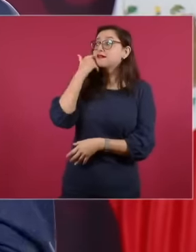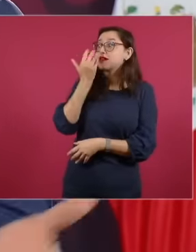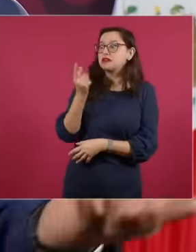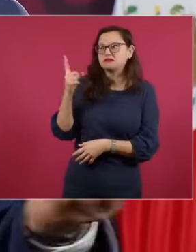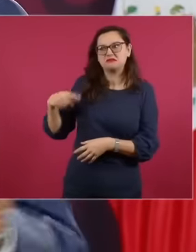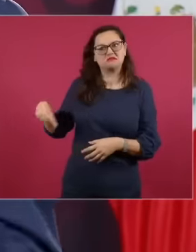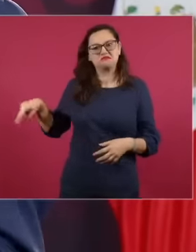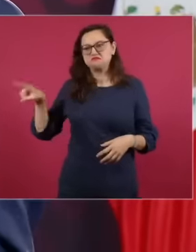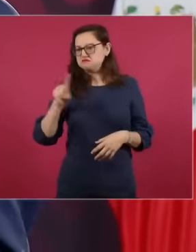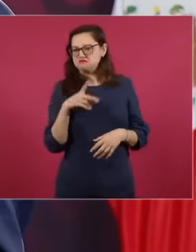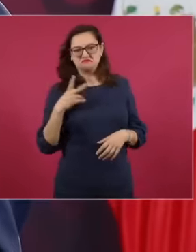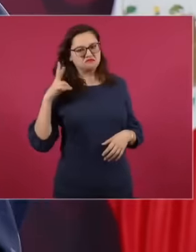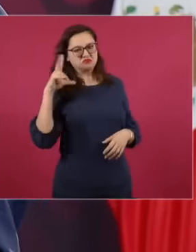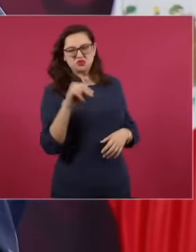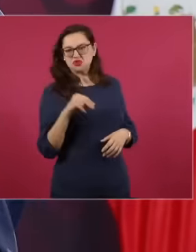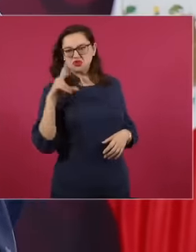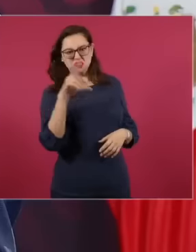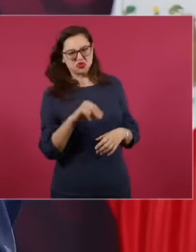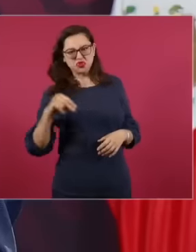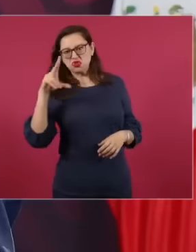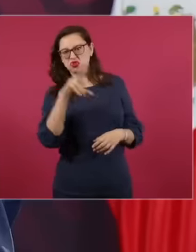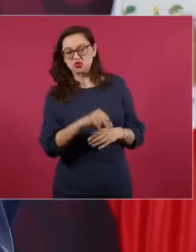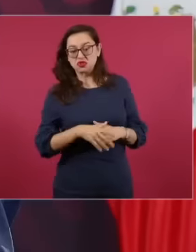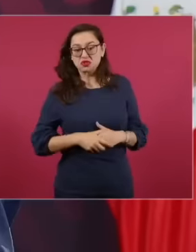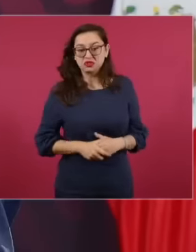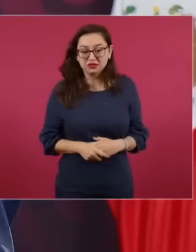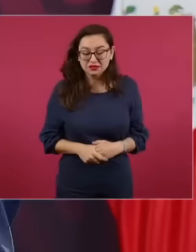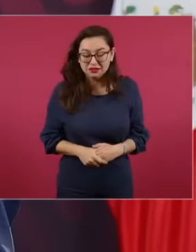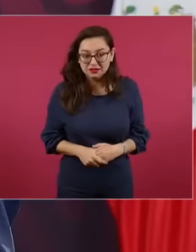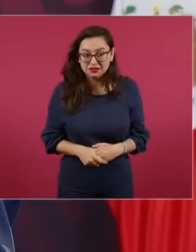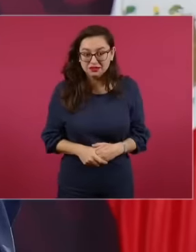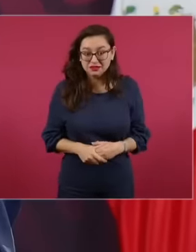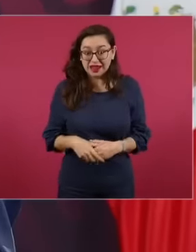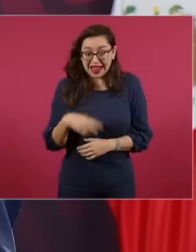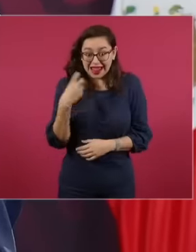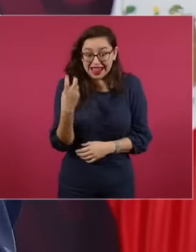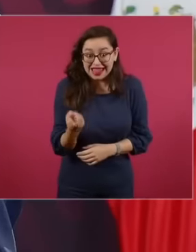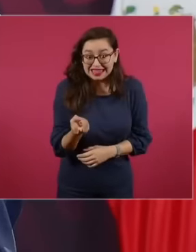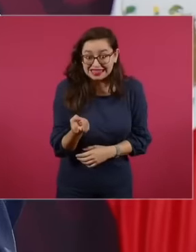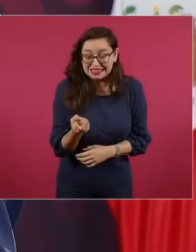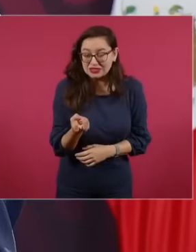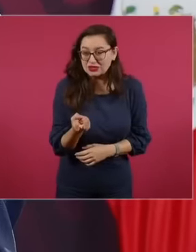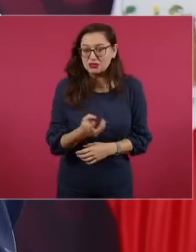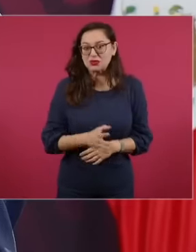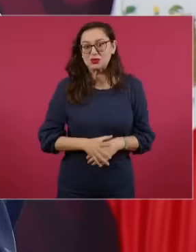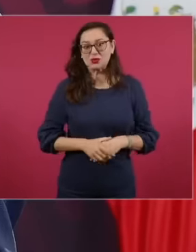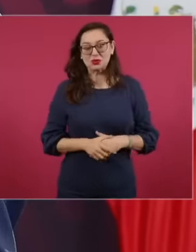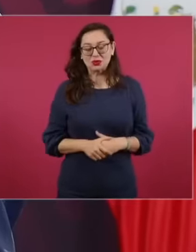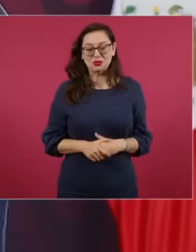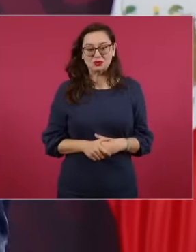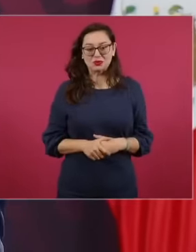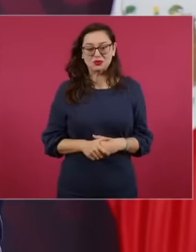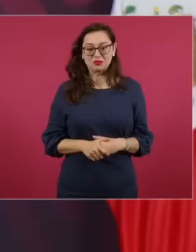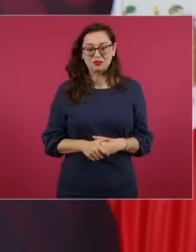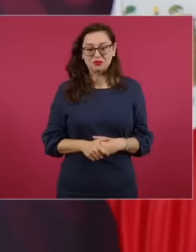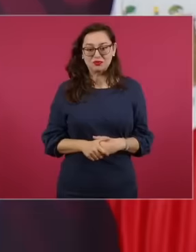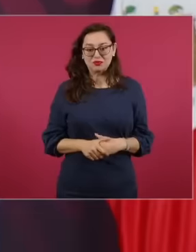that. They do not want the people